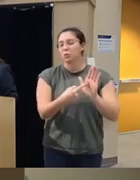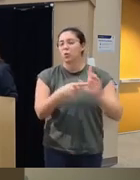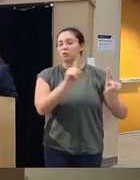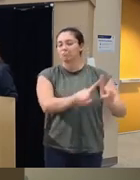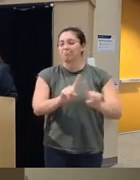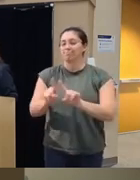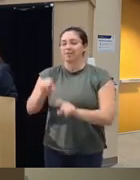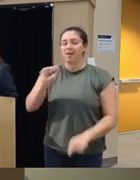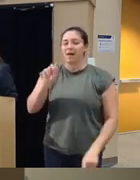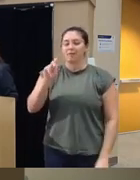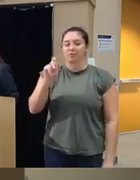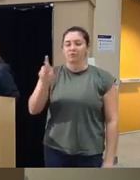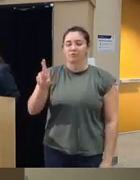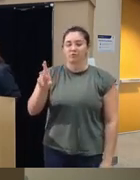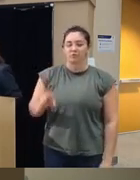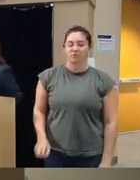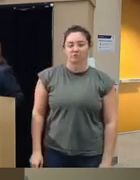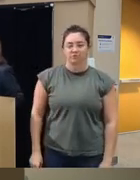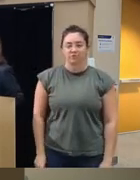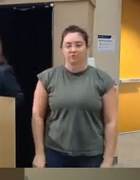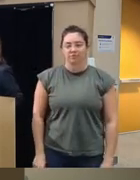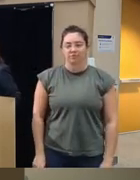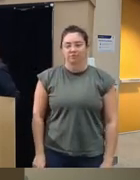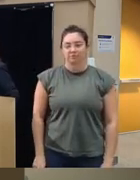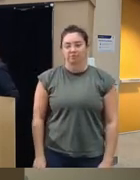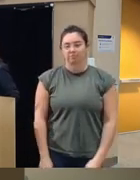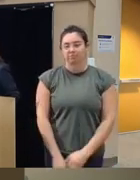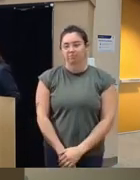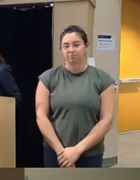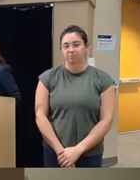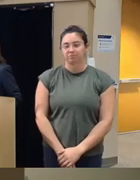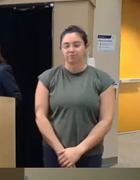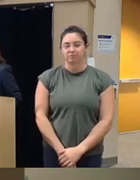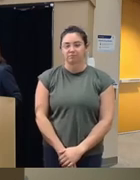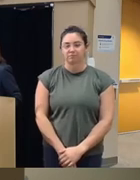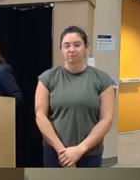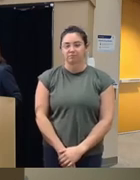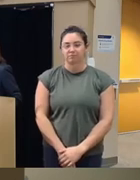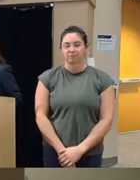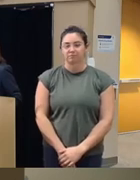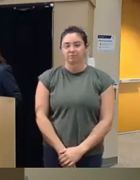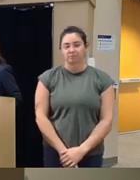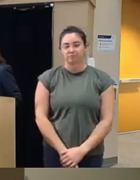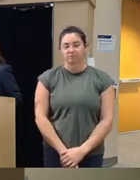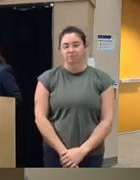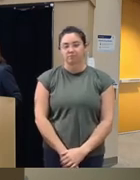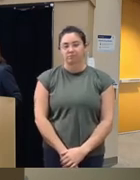avatars